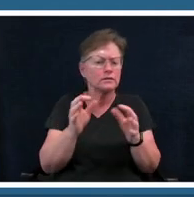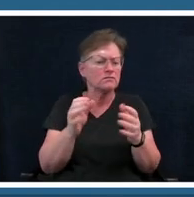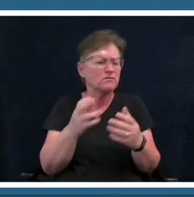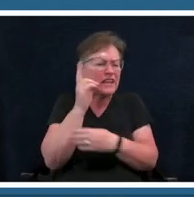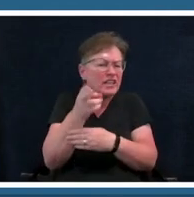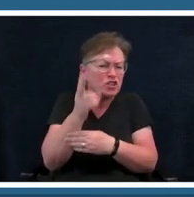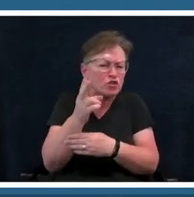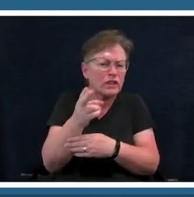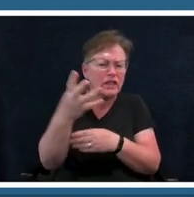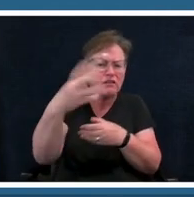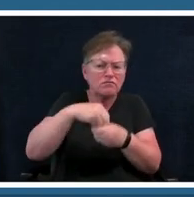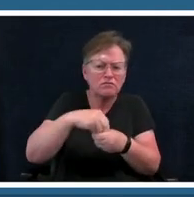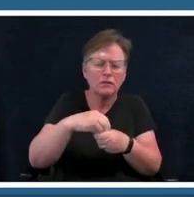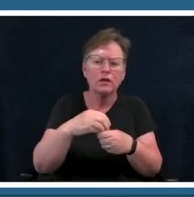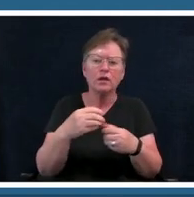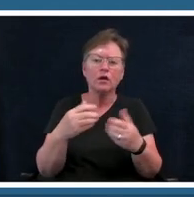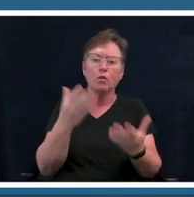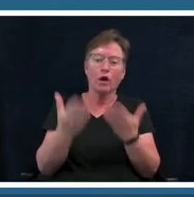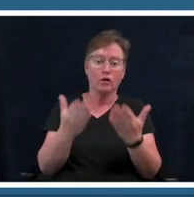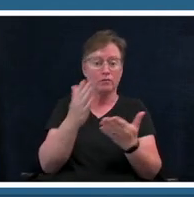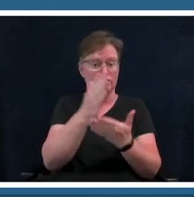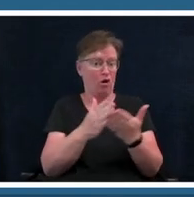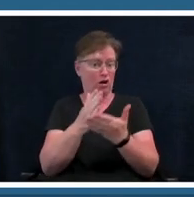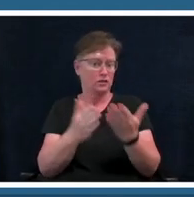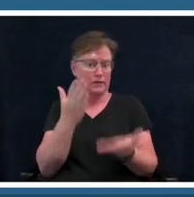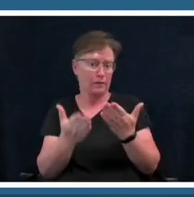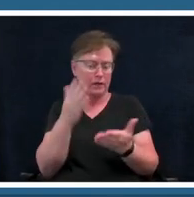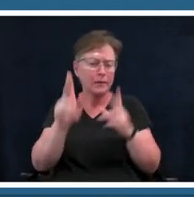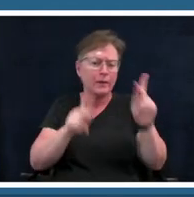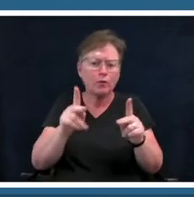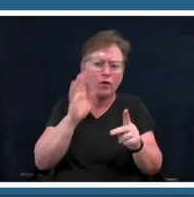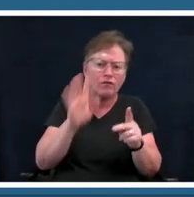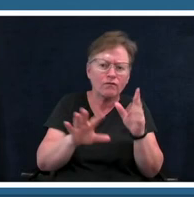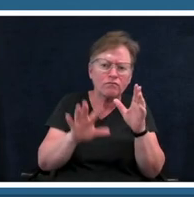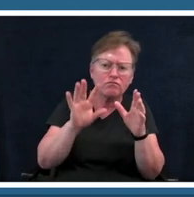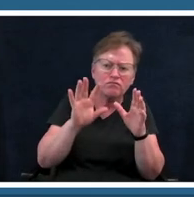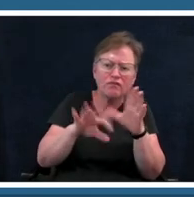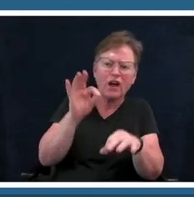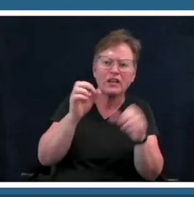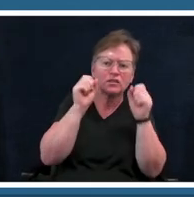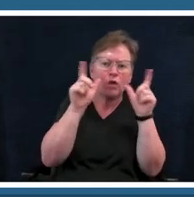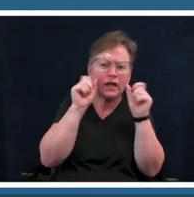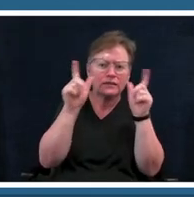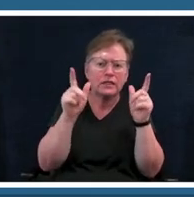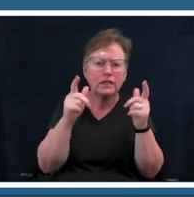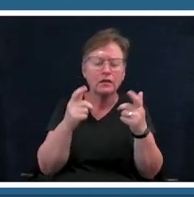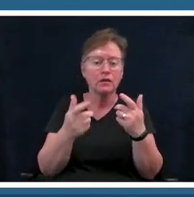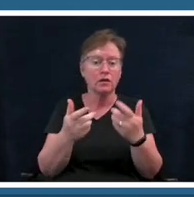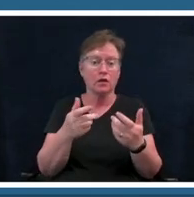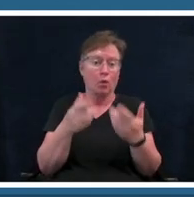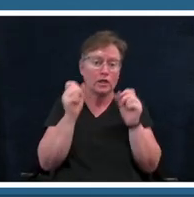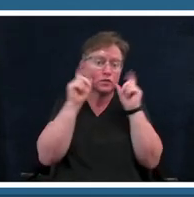find surprising what is surprising to you about it